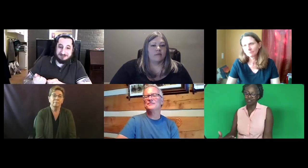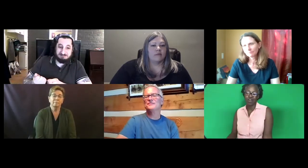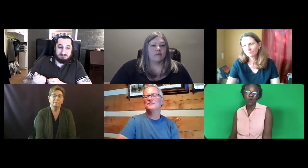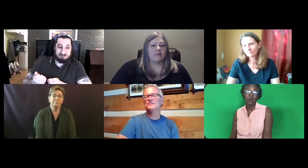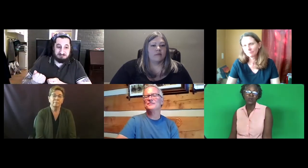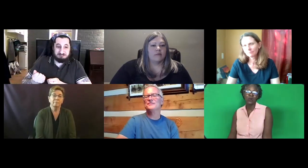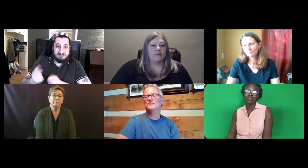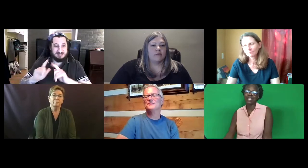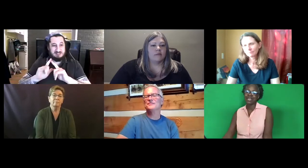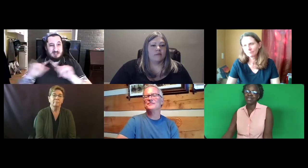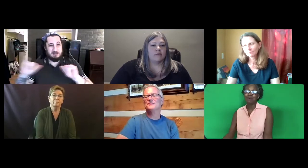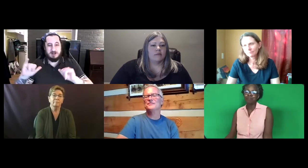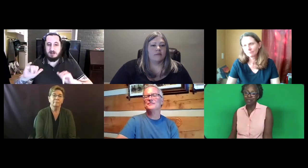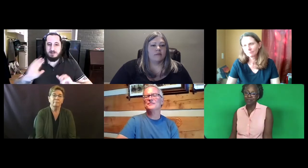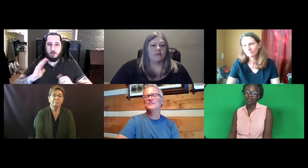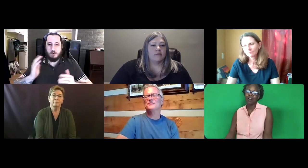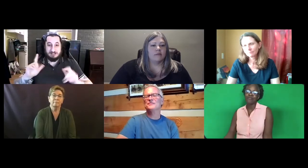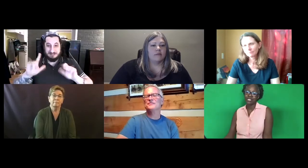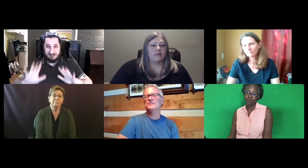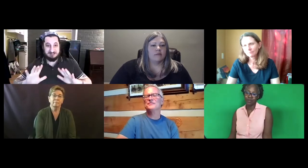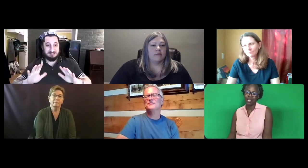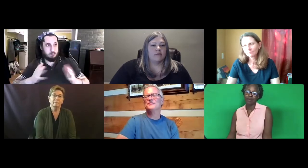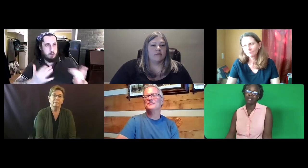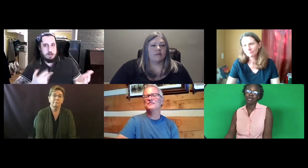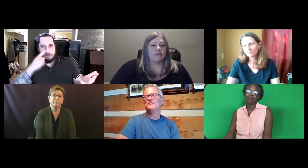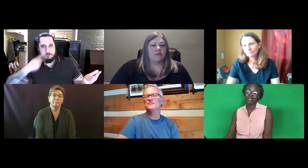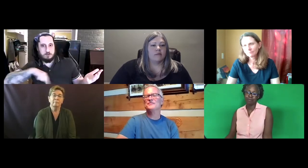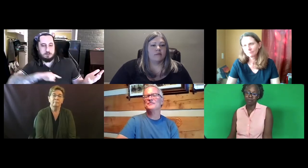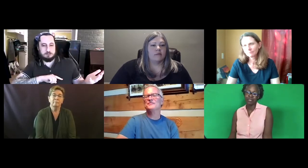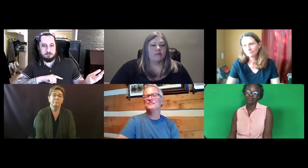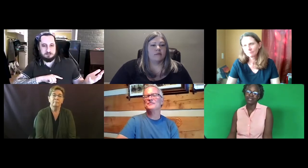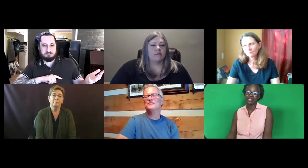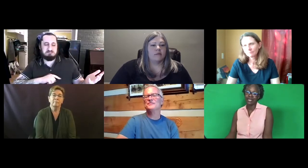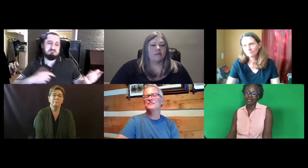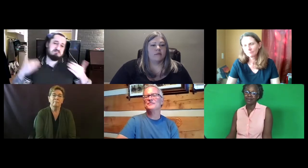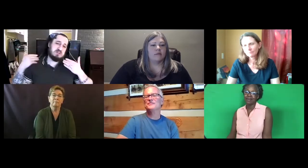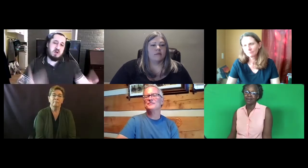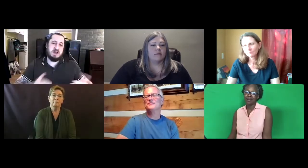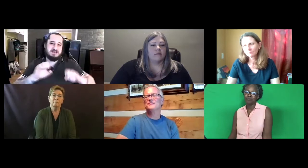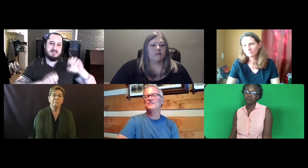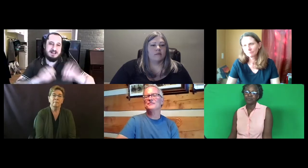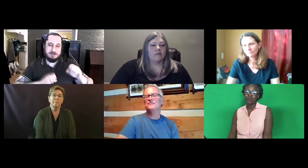all over again building confidence, building that reliability, building validity.